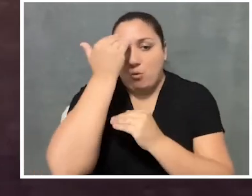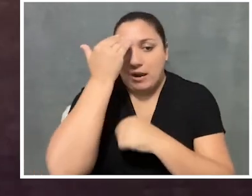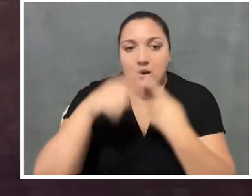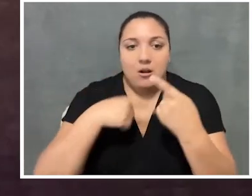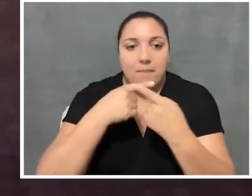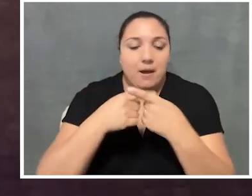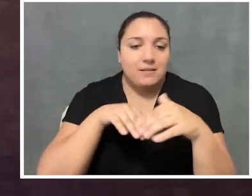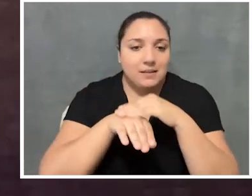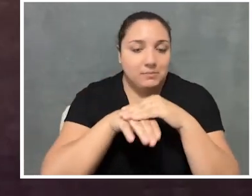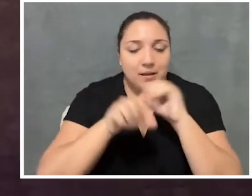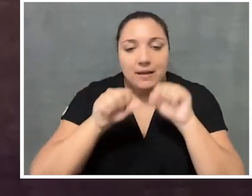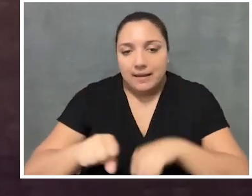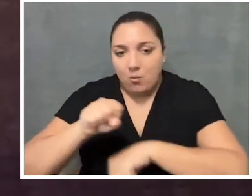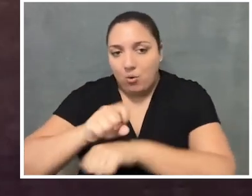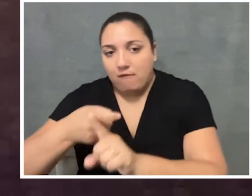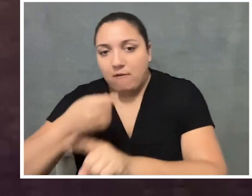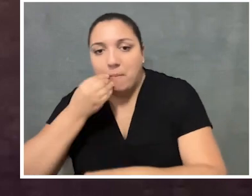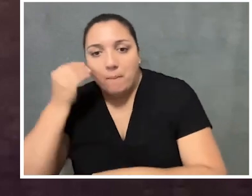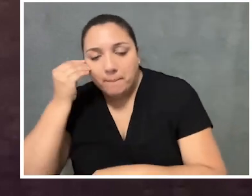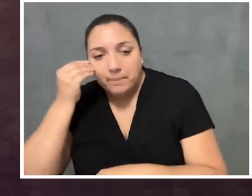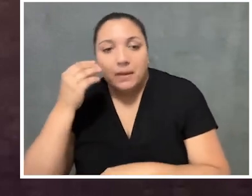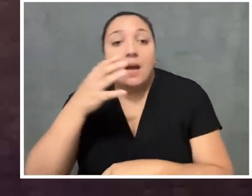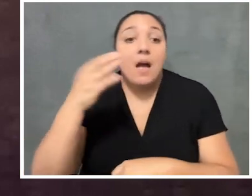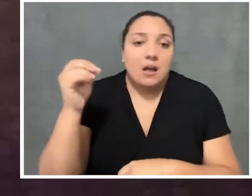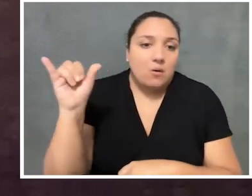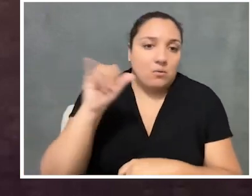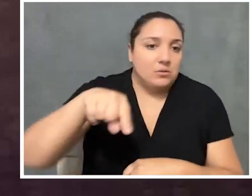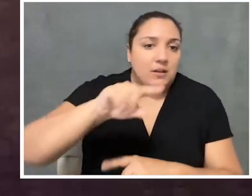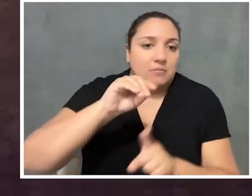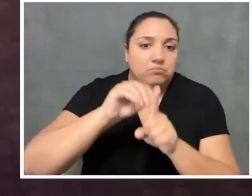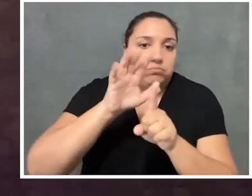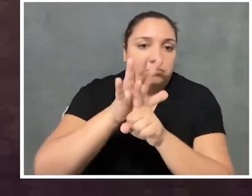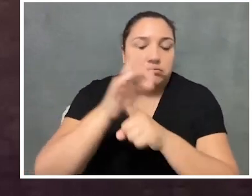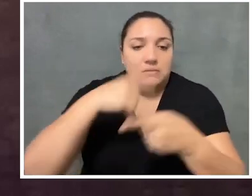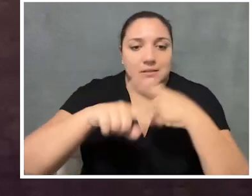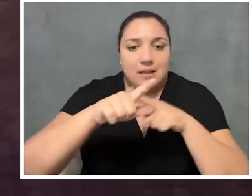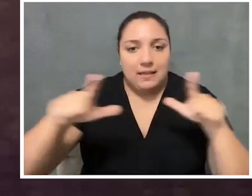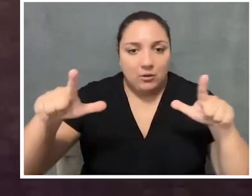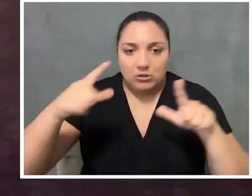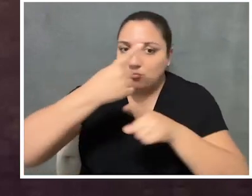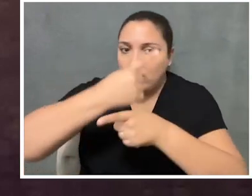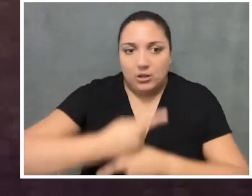of accessibility and being able to work from home, as well as being exposed to sign language